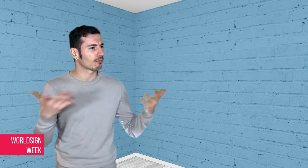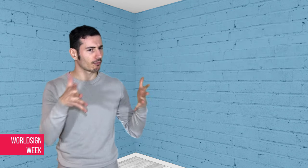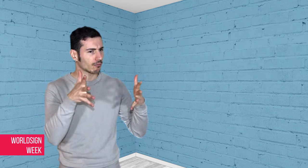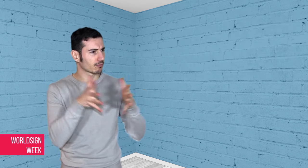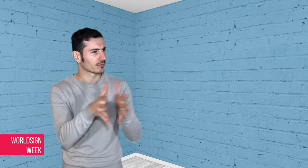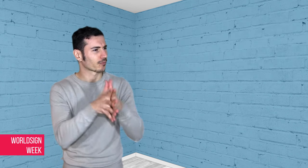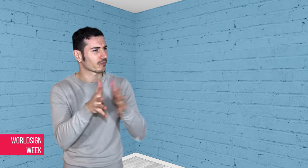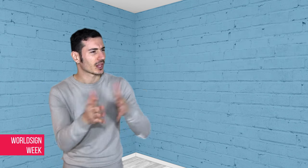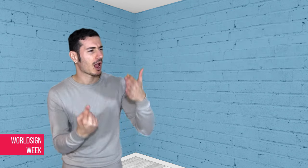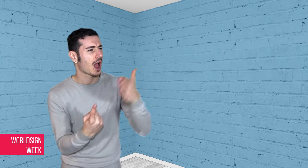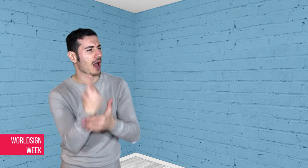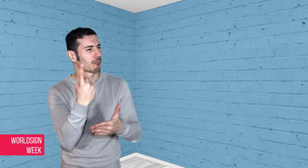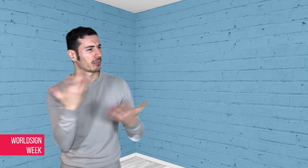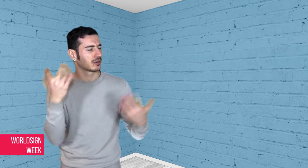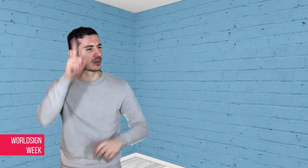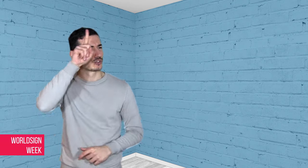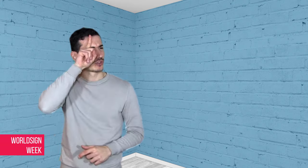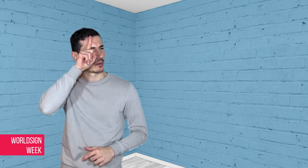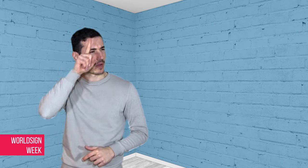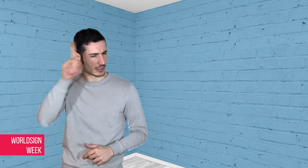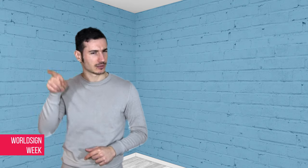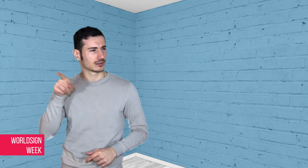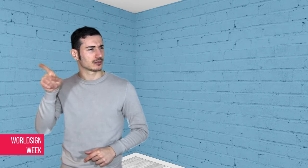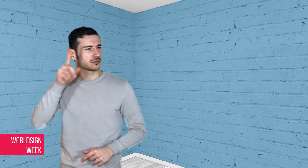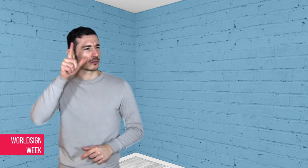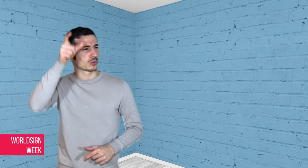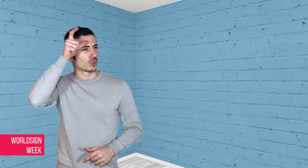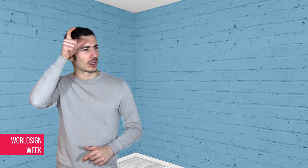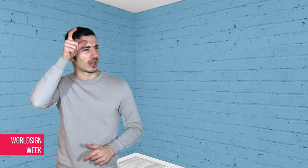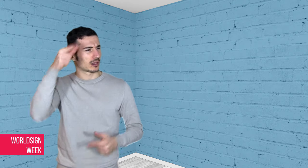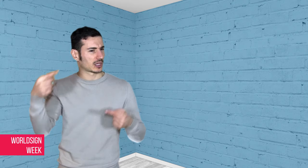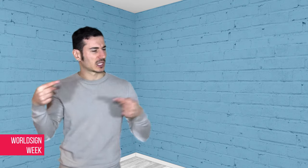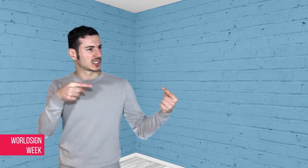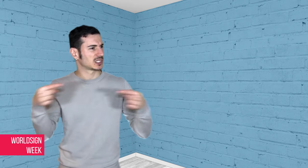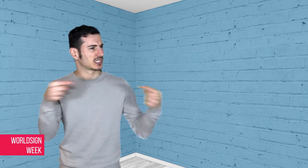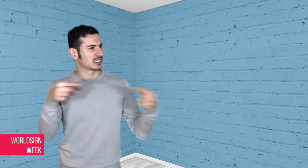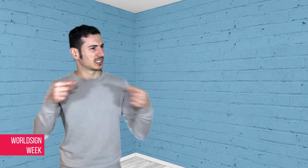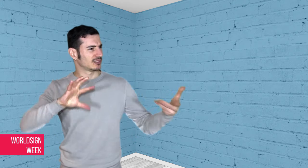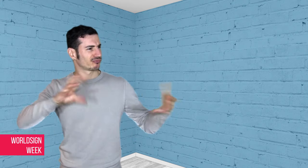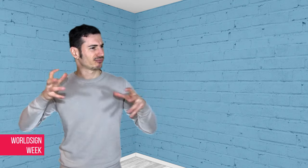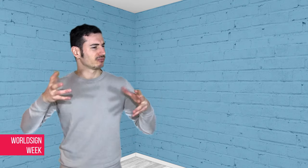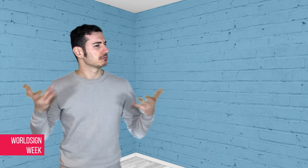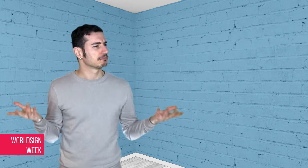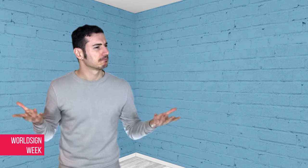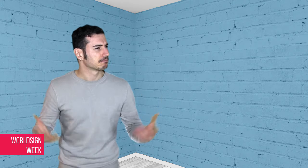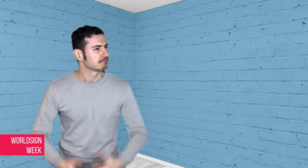Now to the developing crisis between Germany and Turkey.